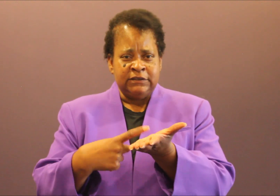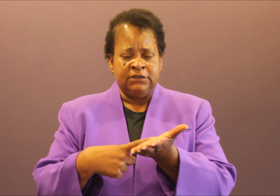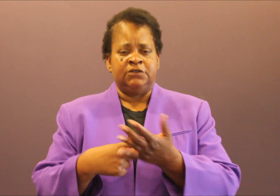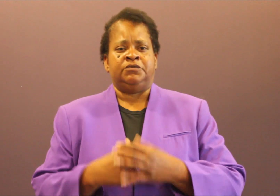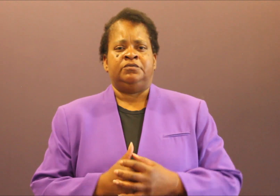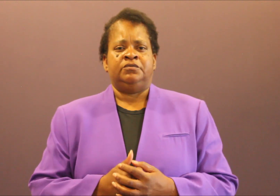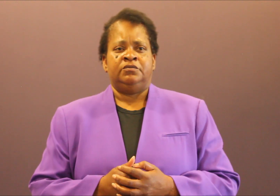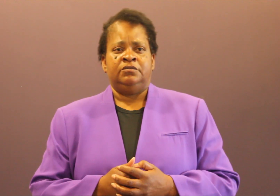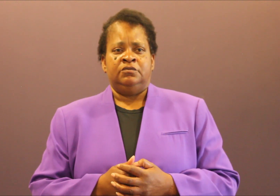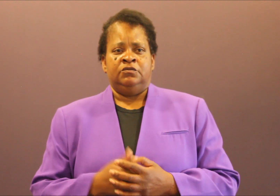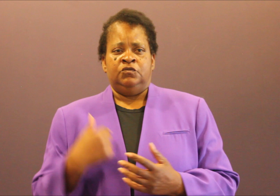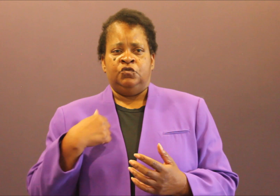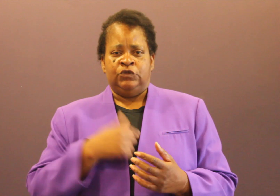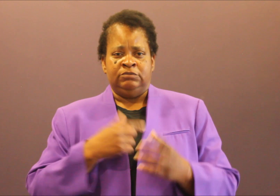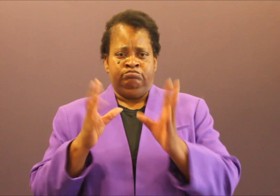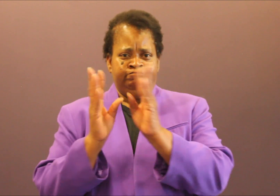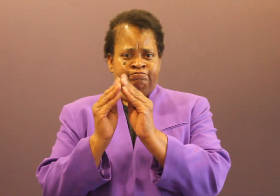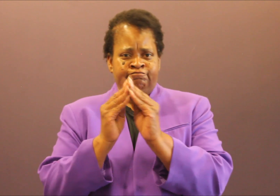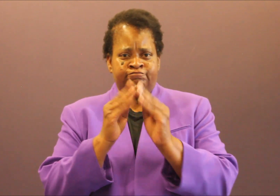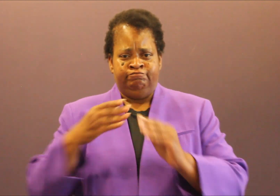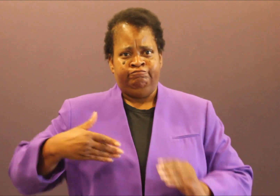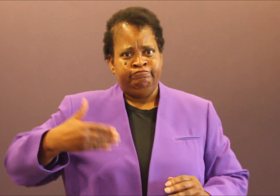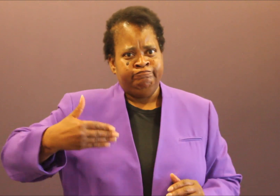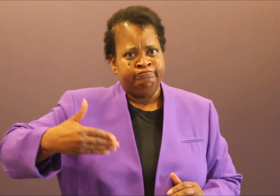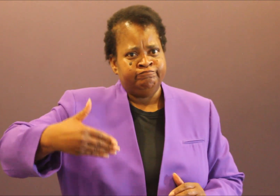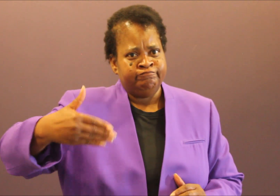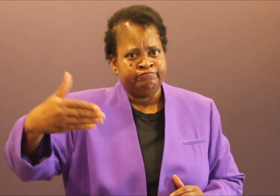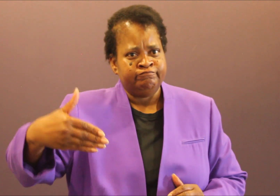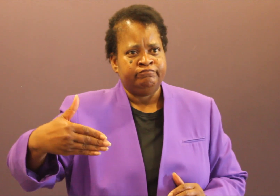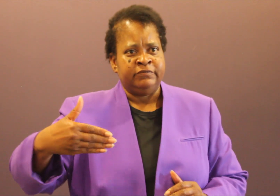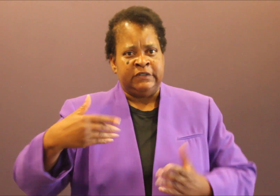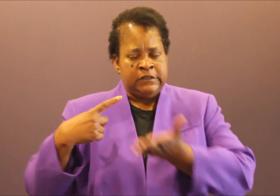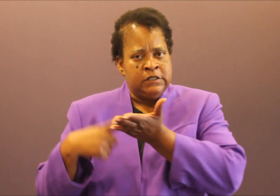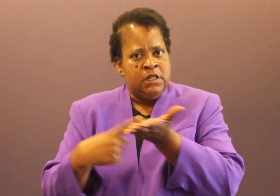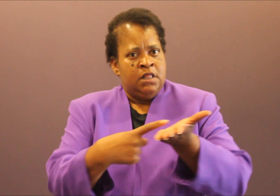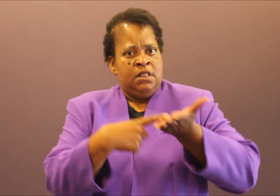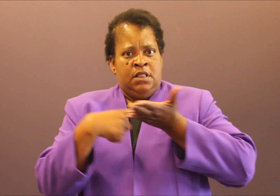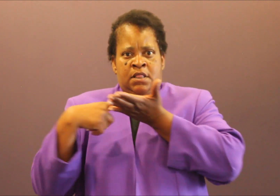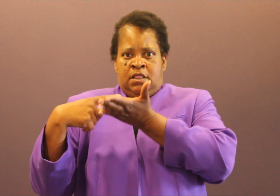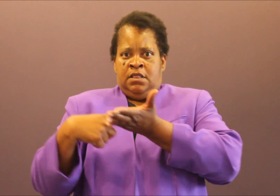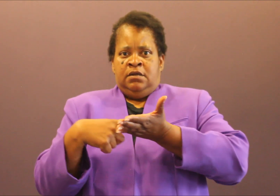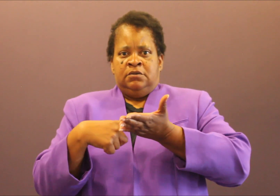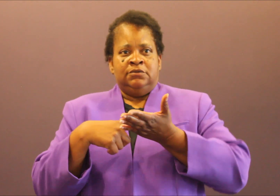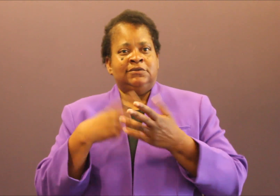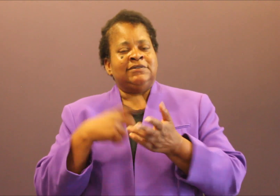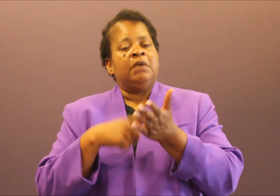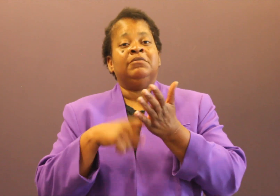way that we meet and all that goes on, so often it's hard for us to stay up on top